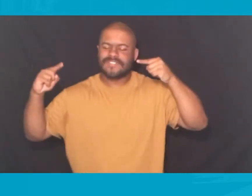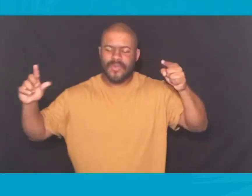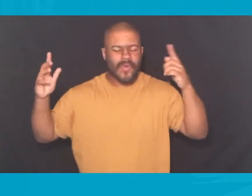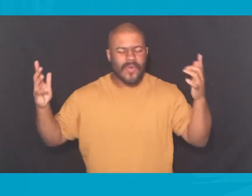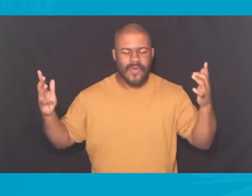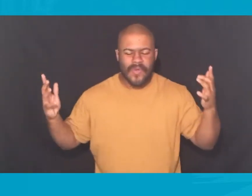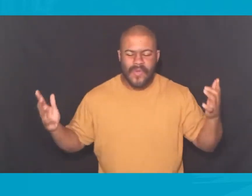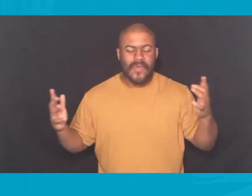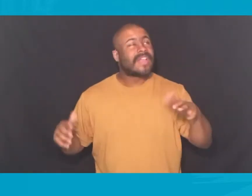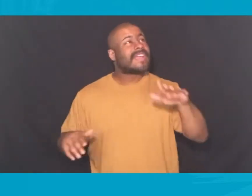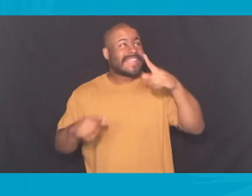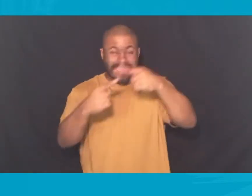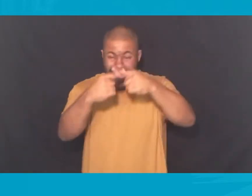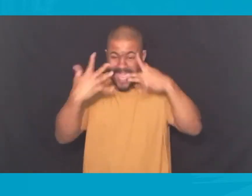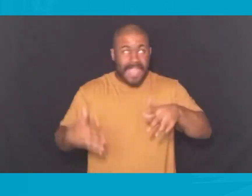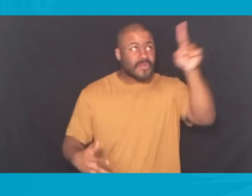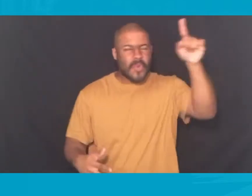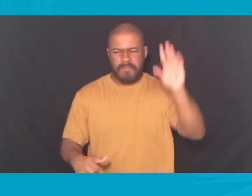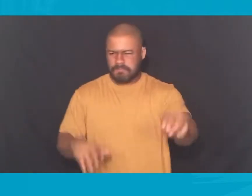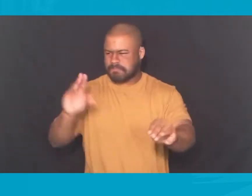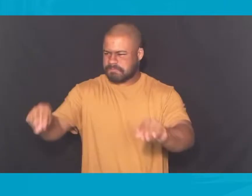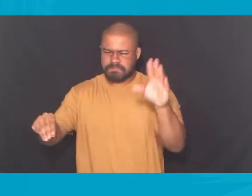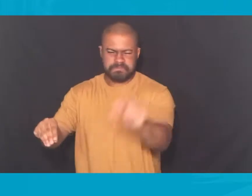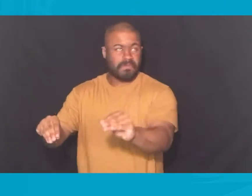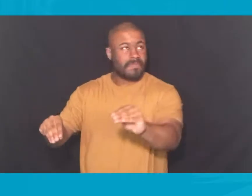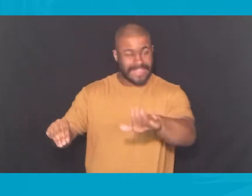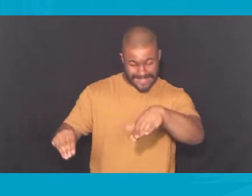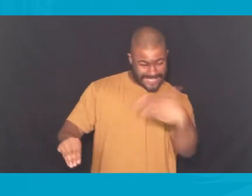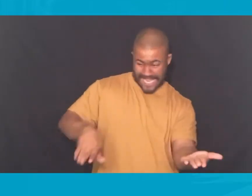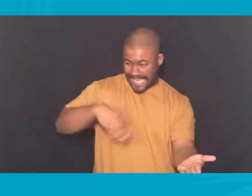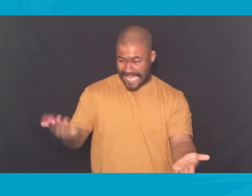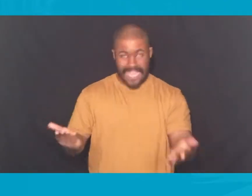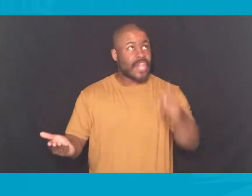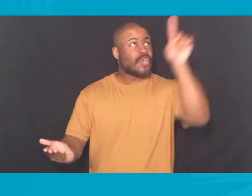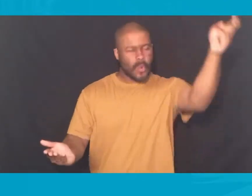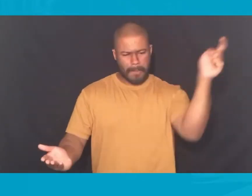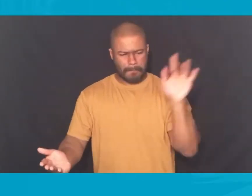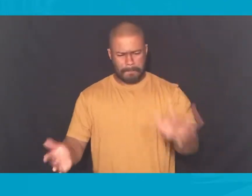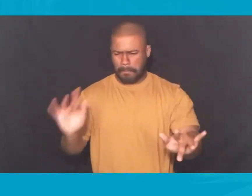What you are famous for Shut the mouth of lions